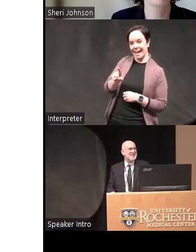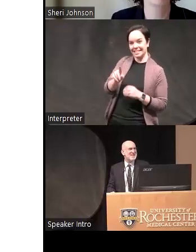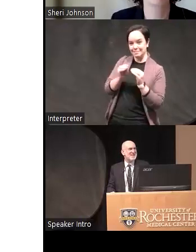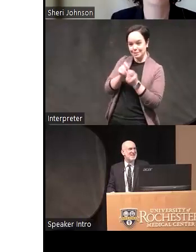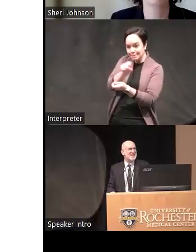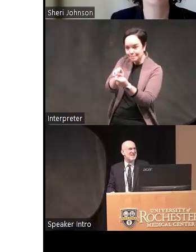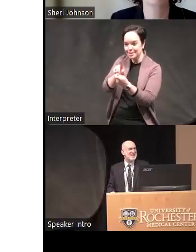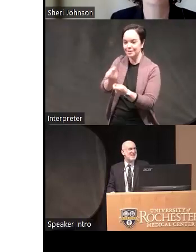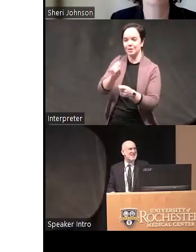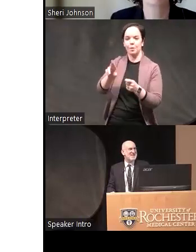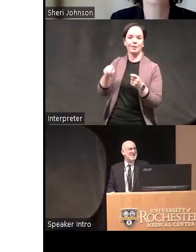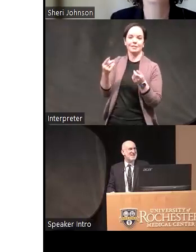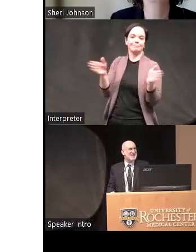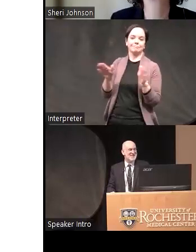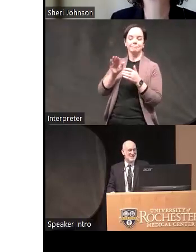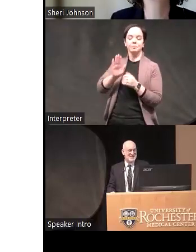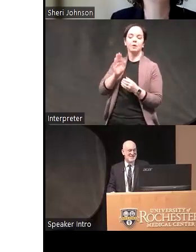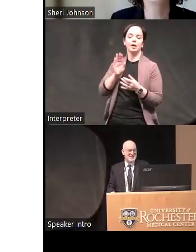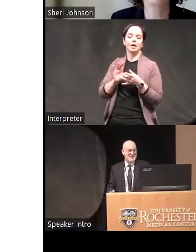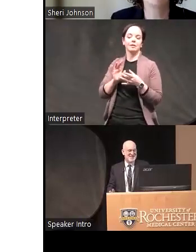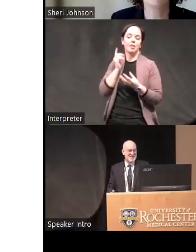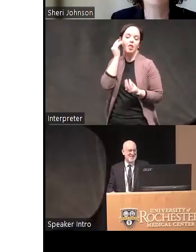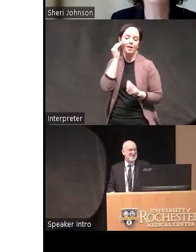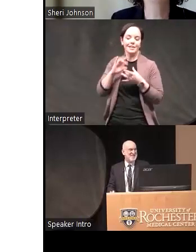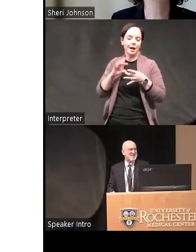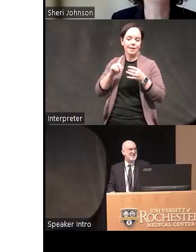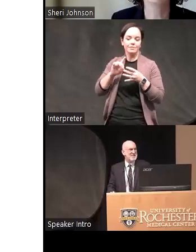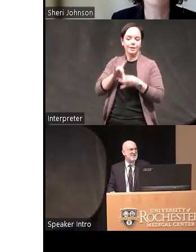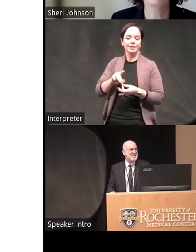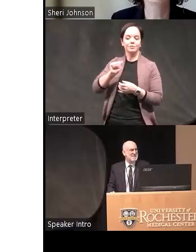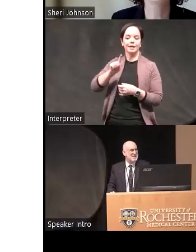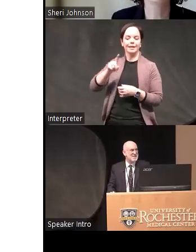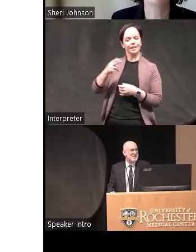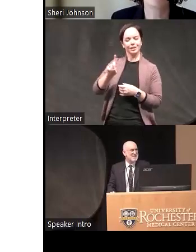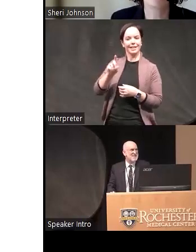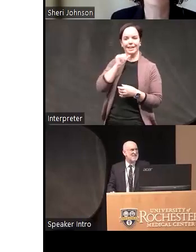about ADHD which I did not see listed in any of the pathology so I I guess I'll let you